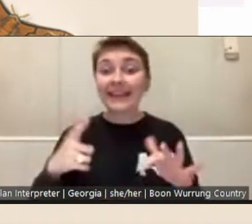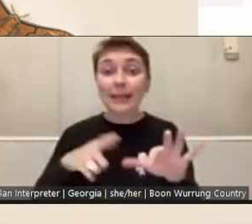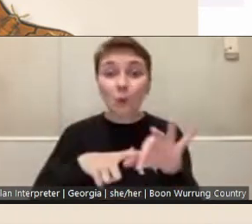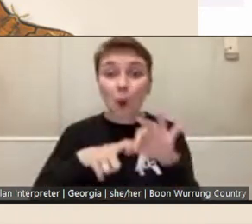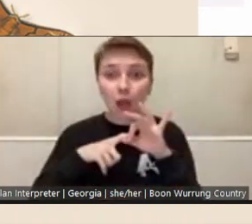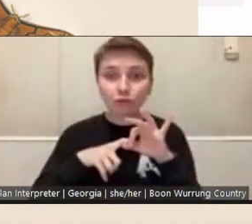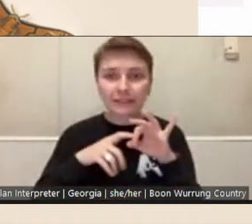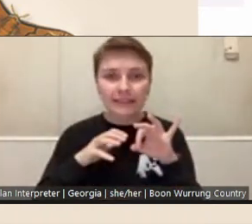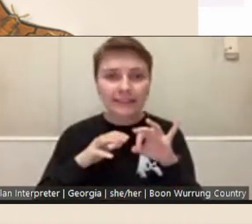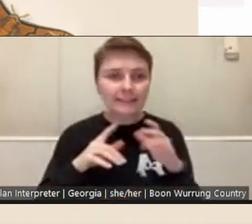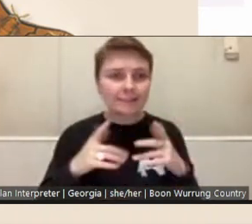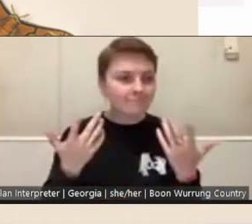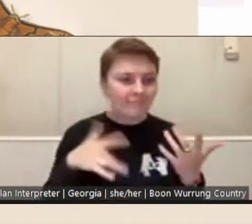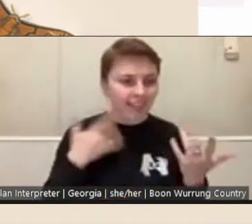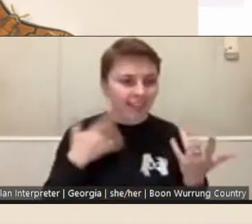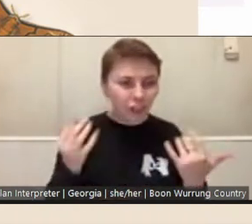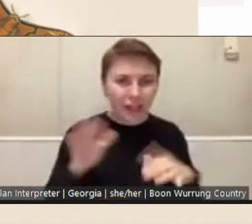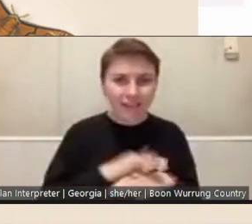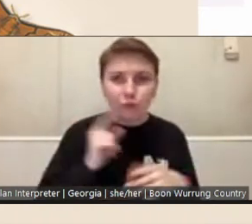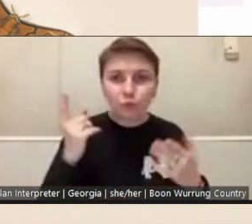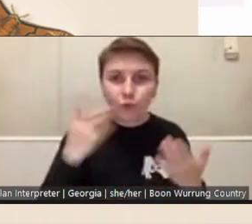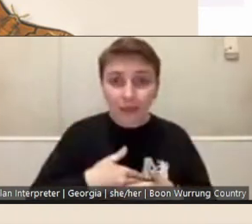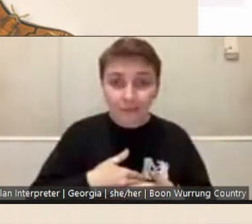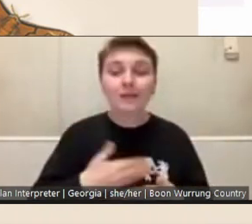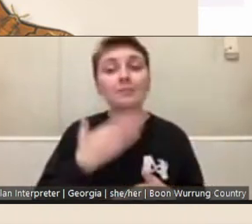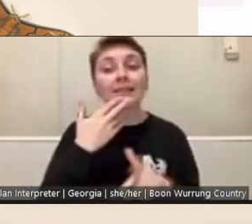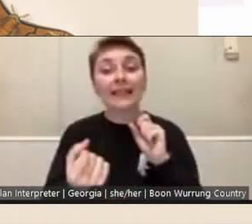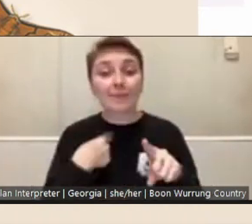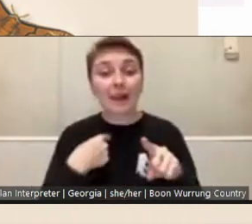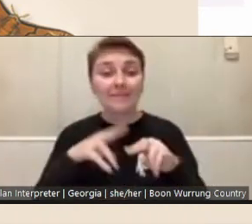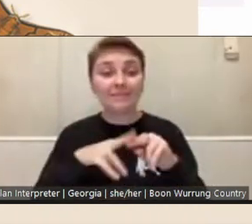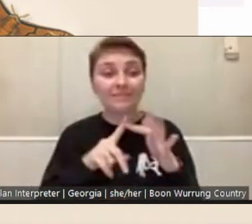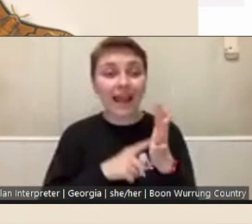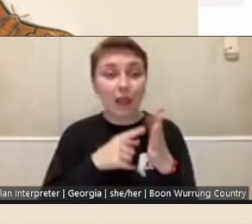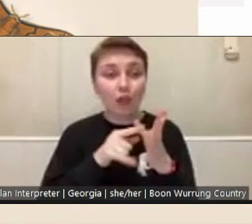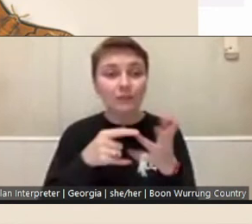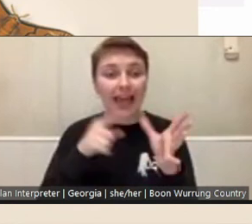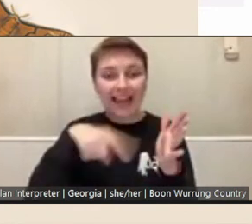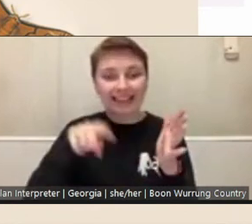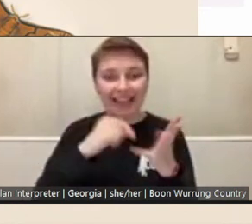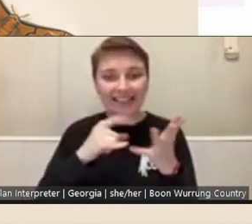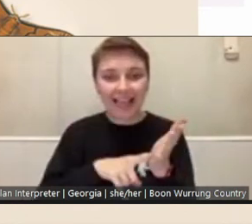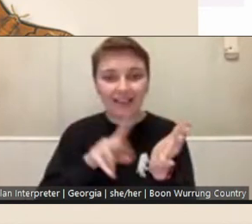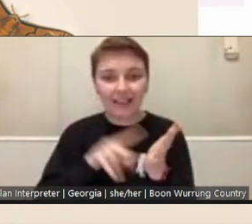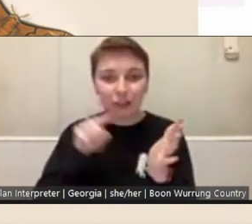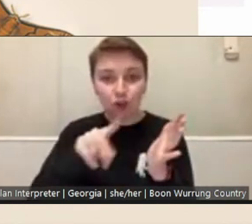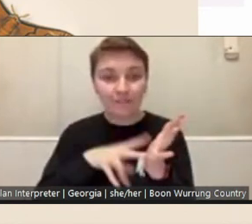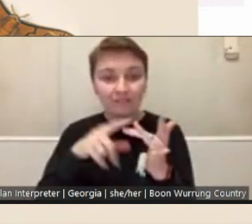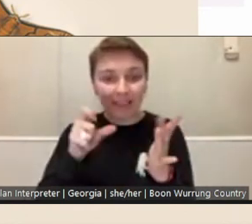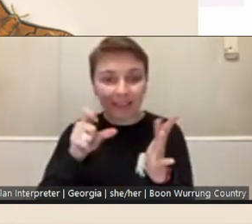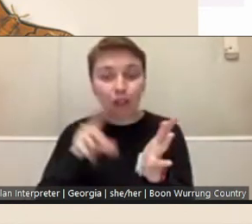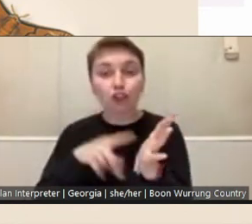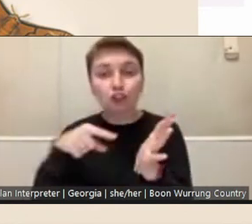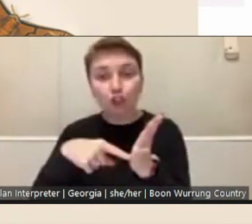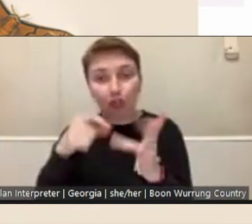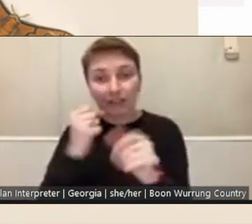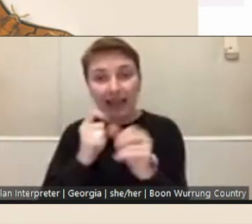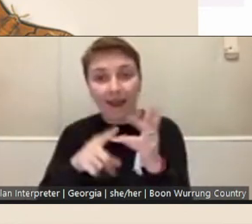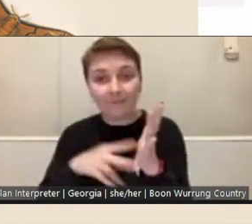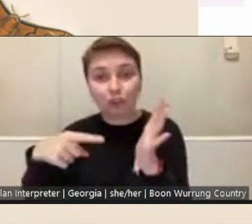please email us at fellows@slv.vic.gov.au and if you have any questions about